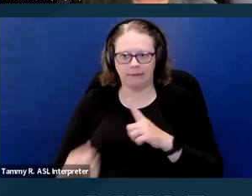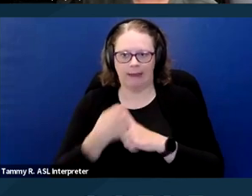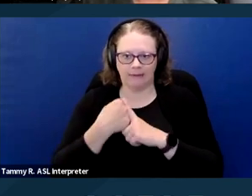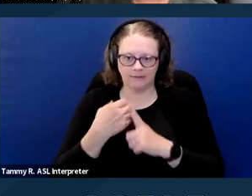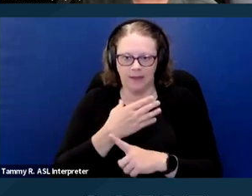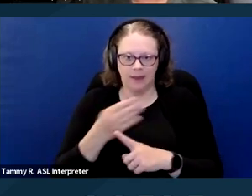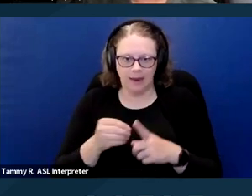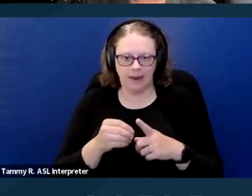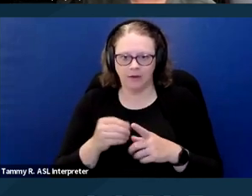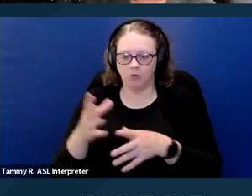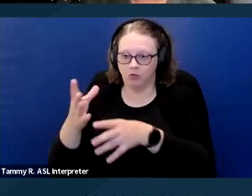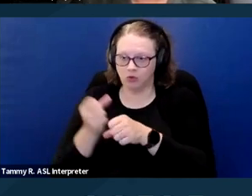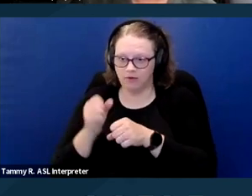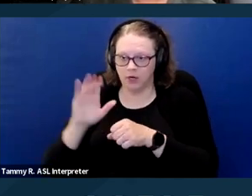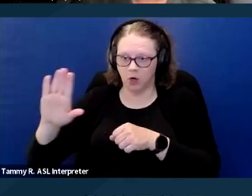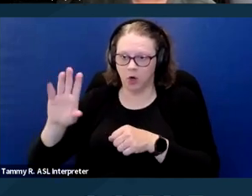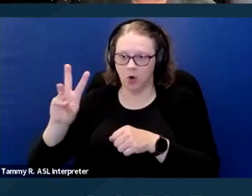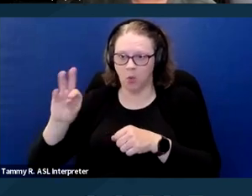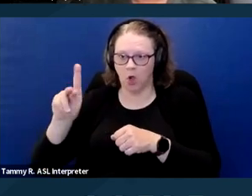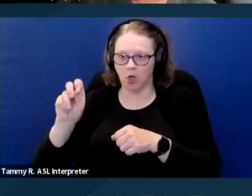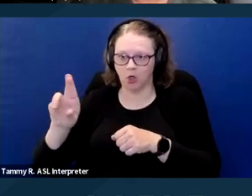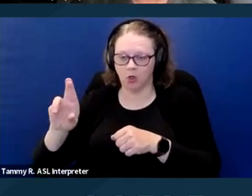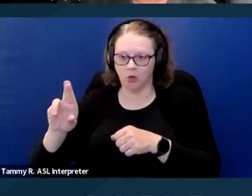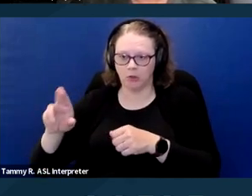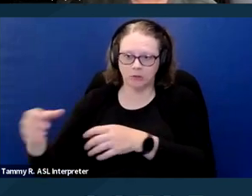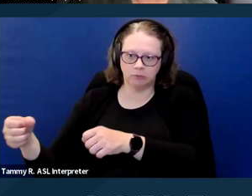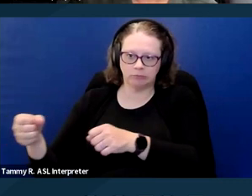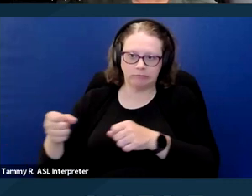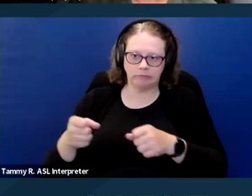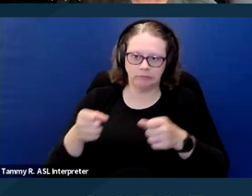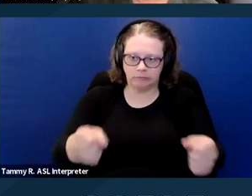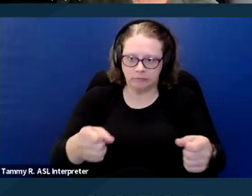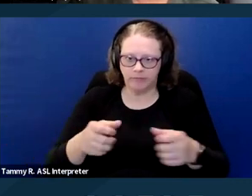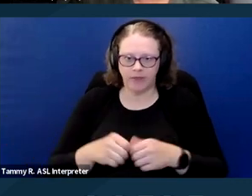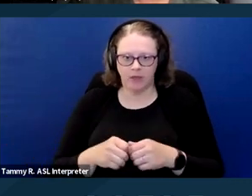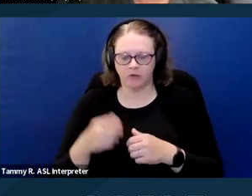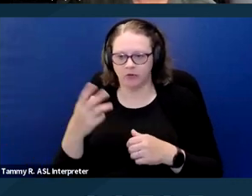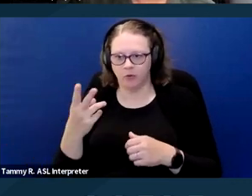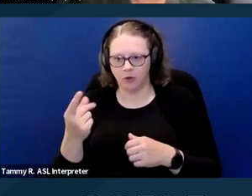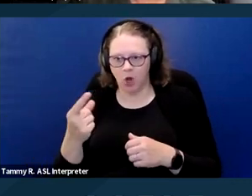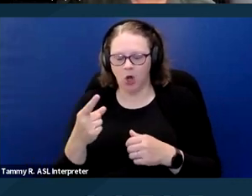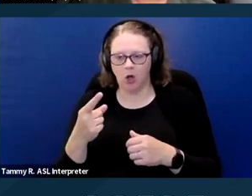and the services provided by the dog. So the dog met the definition of an assistance animal,